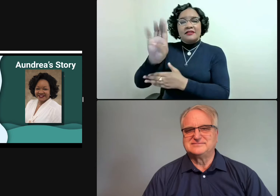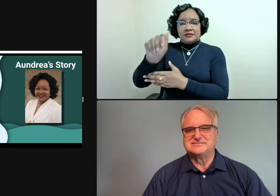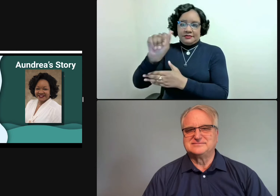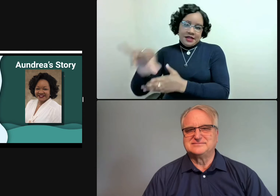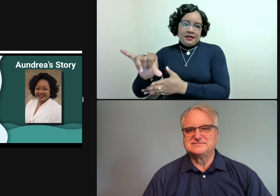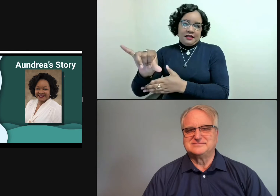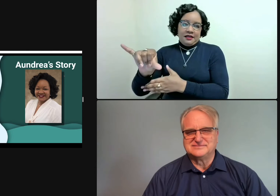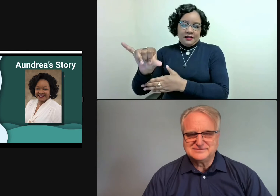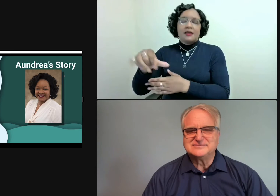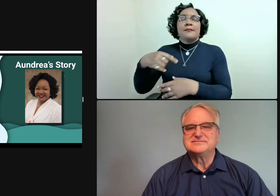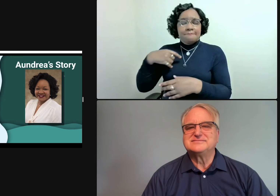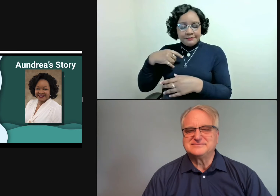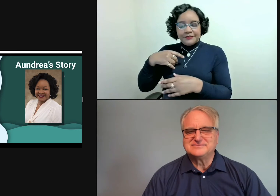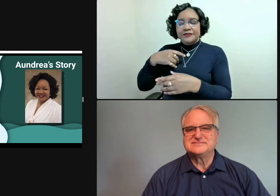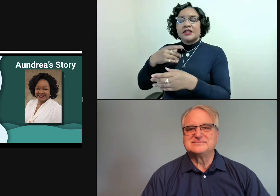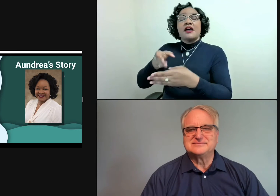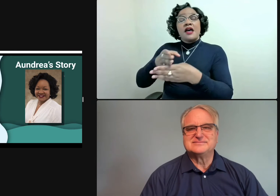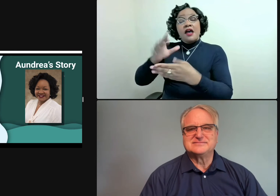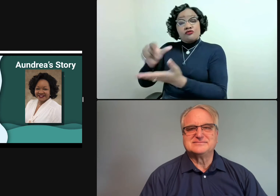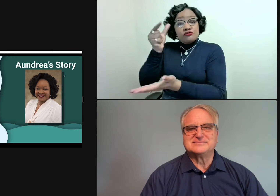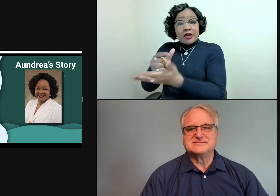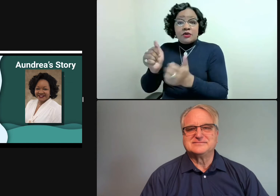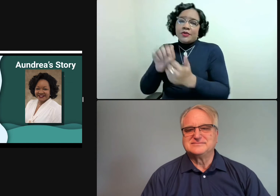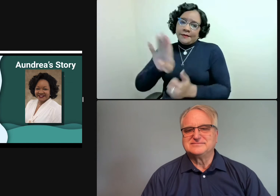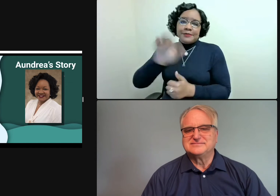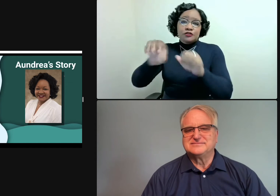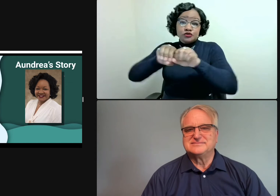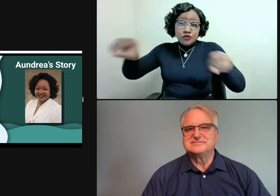And then I went over to the state university.